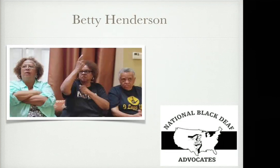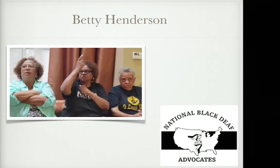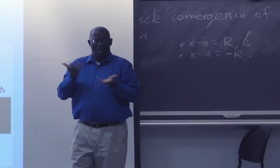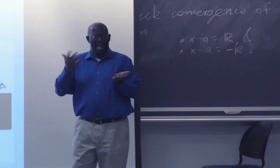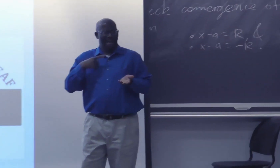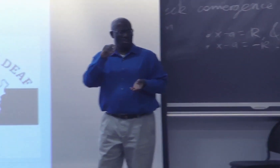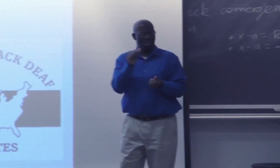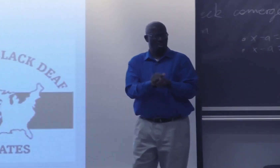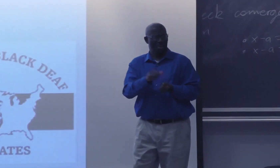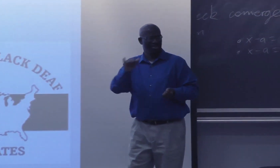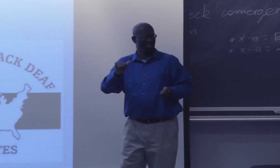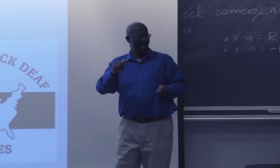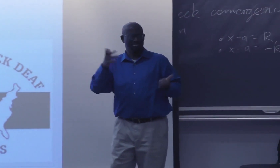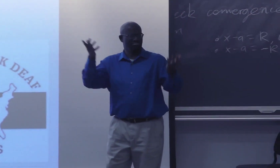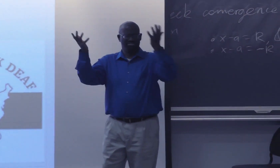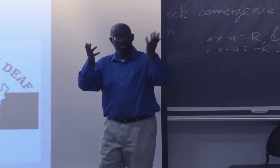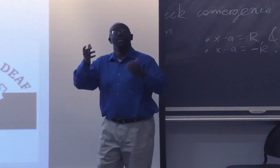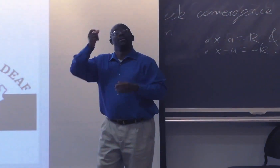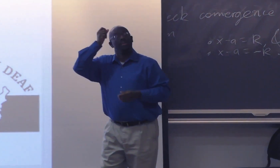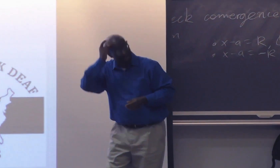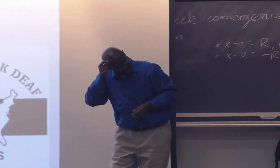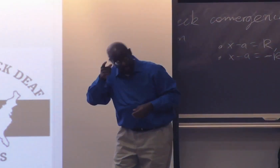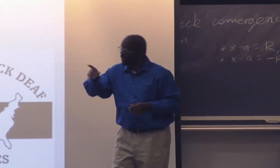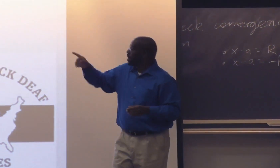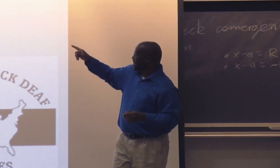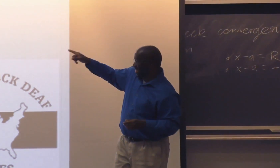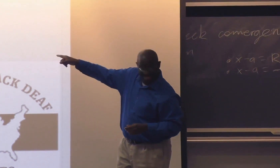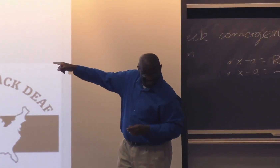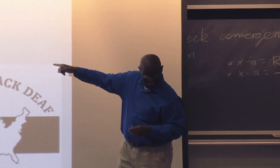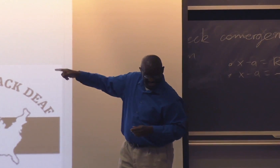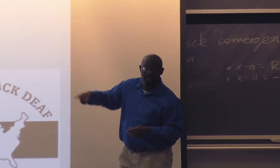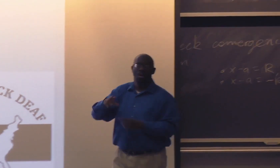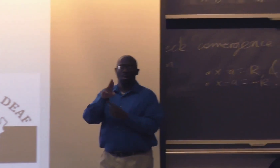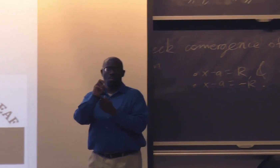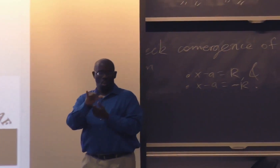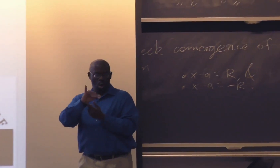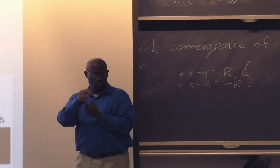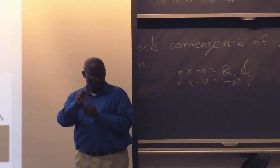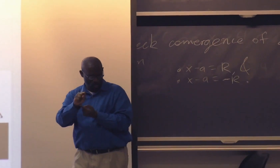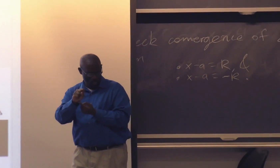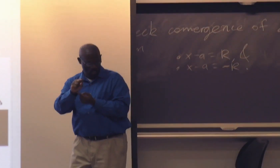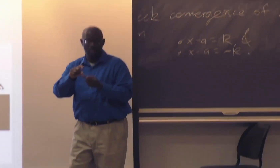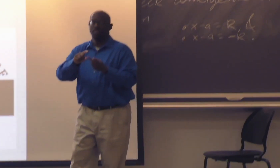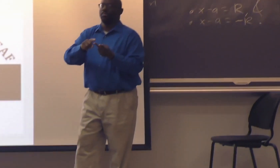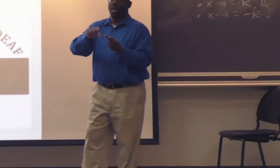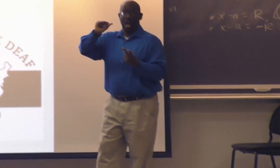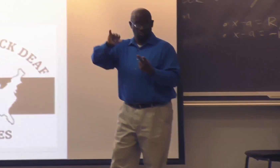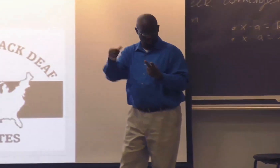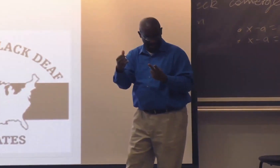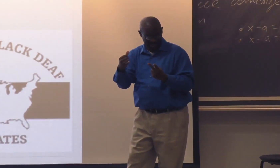And so I'm putting this up here because Ray Jones